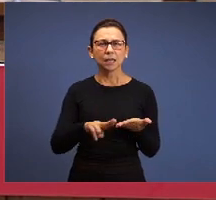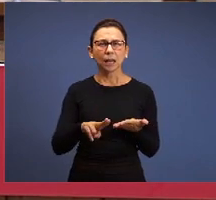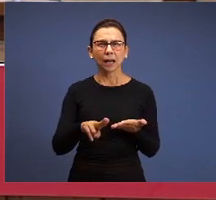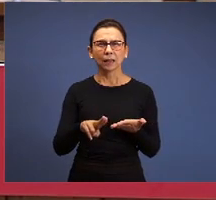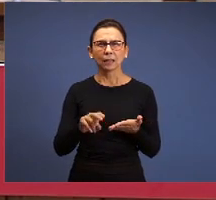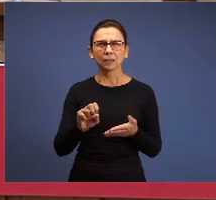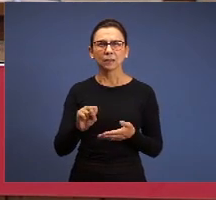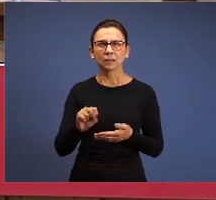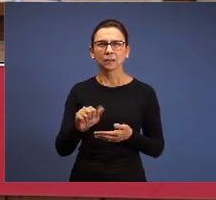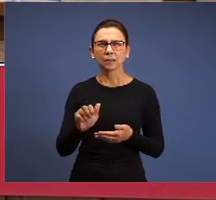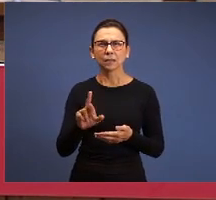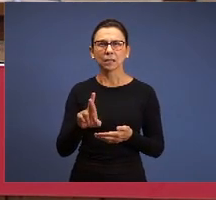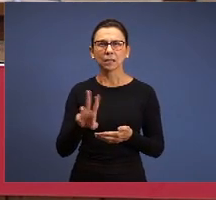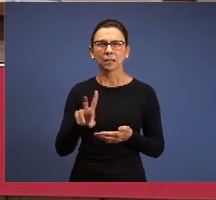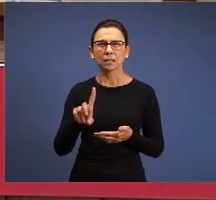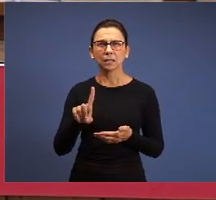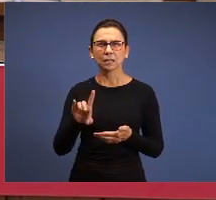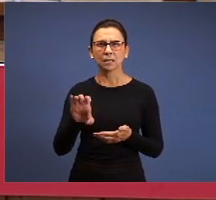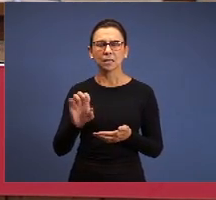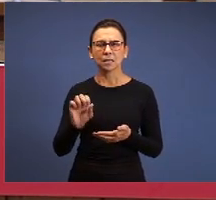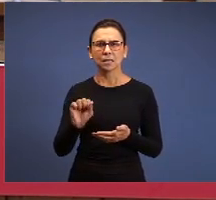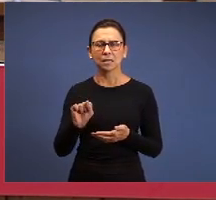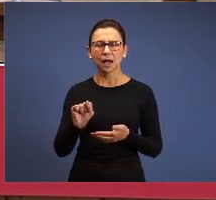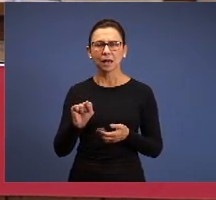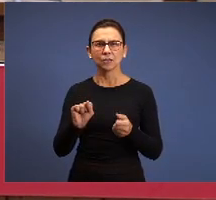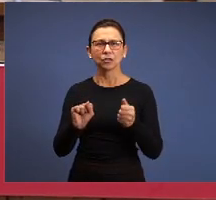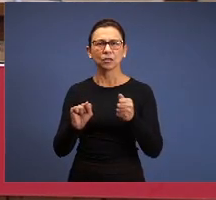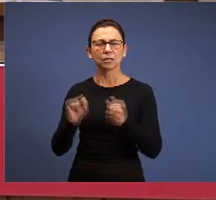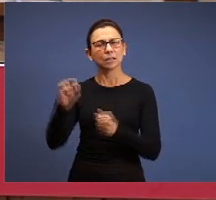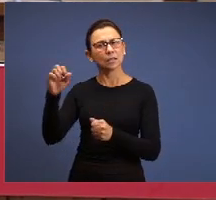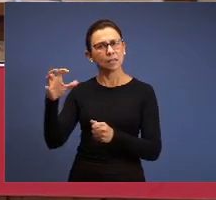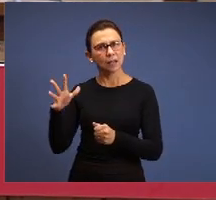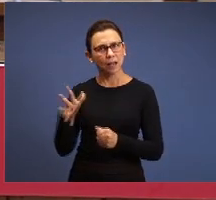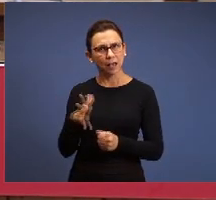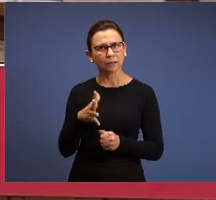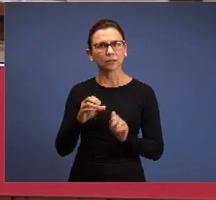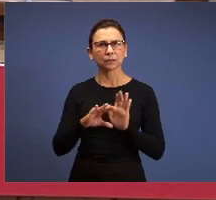on the chapter 3 of Revelation, the brethren can open your bibles on the book of